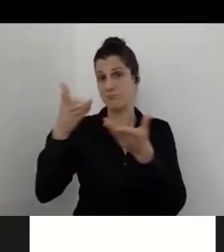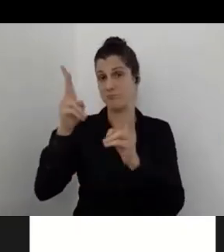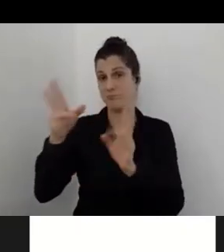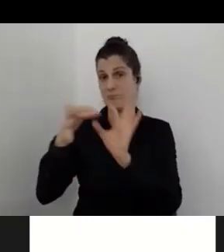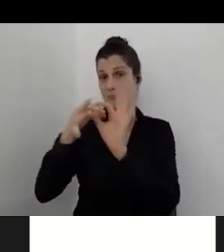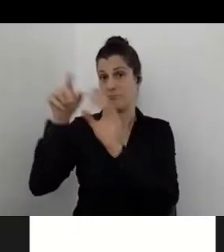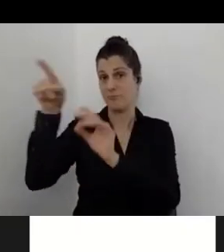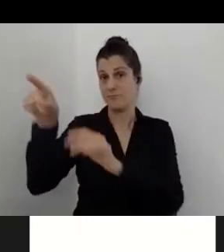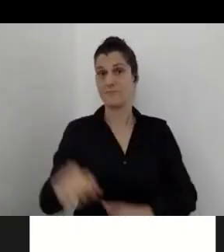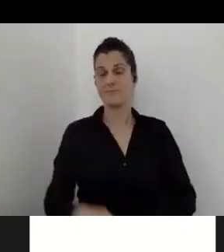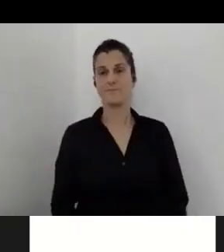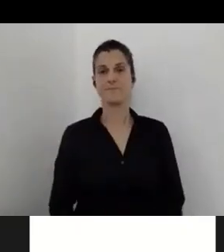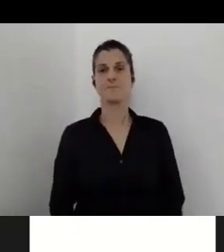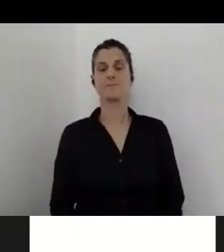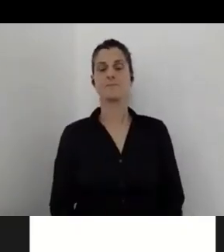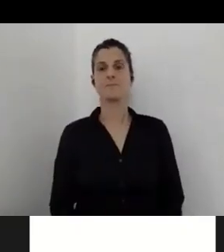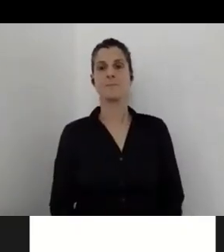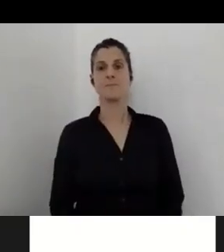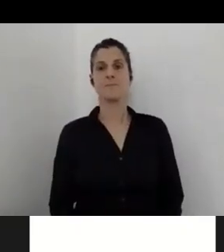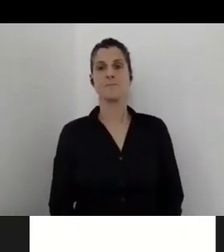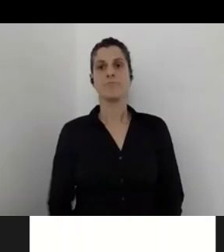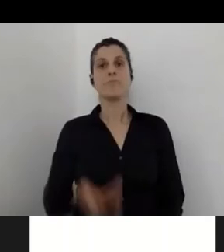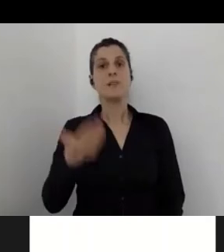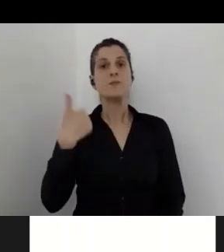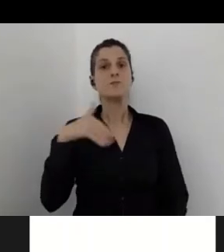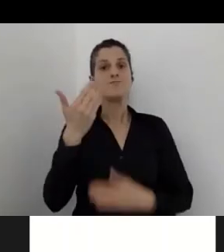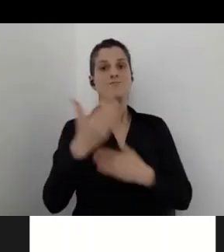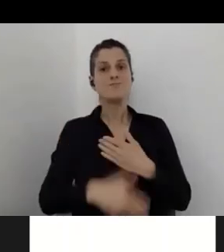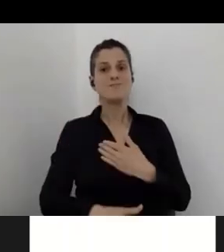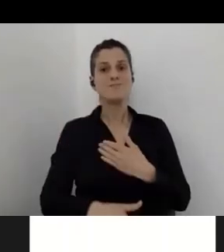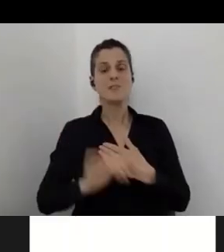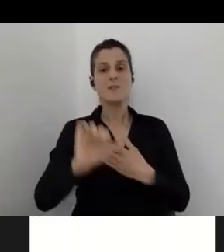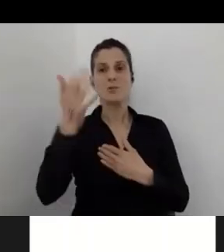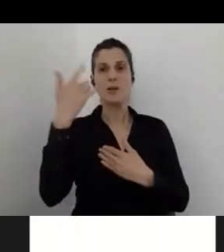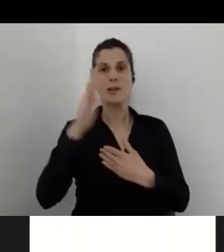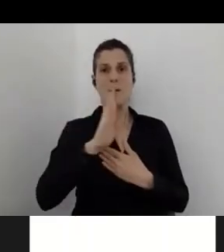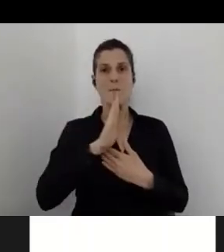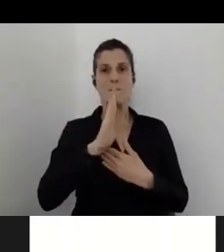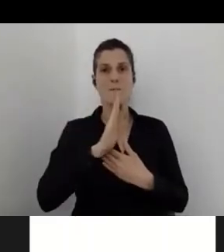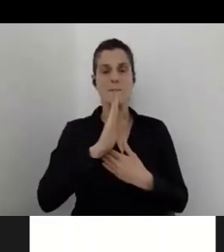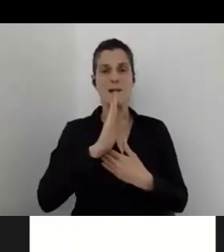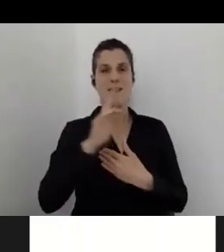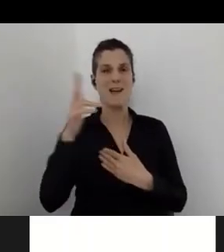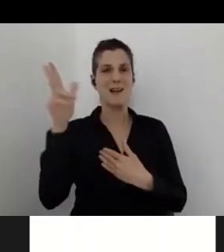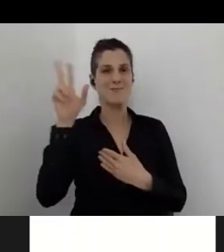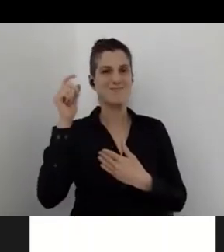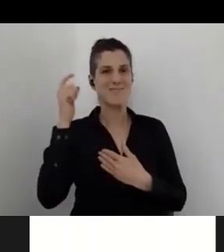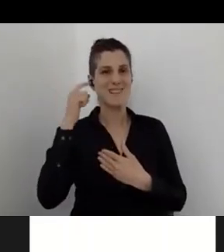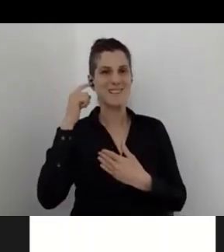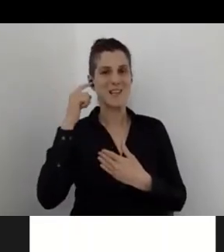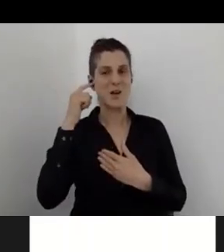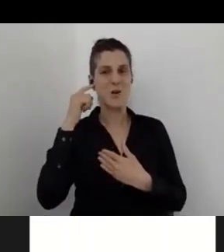Before we finish, first of all we had a problem with the sound in the A-Check 360 video.